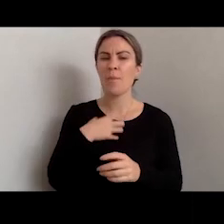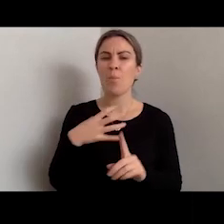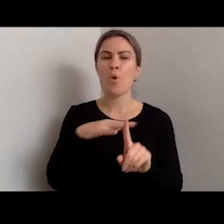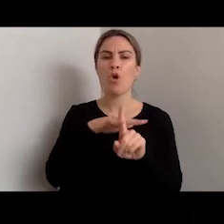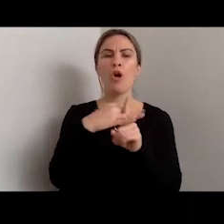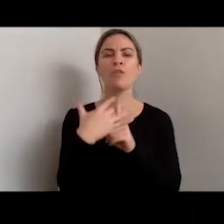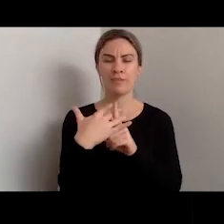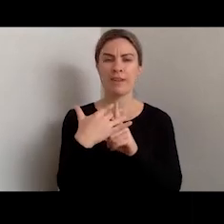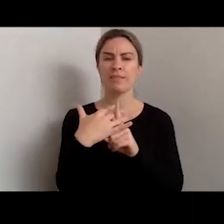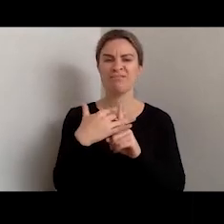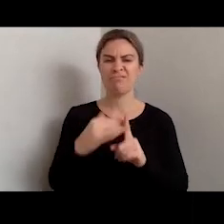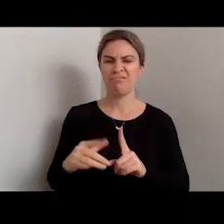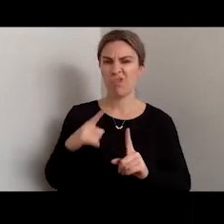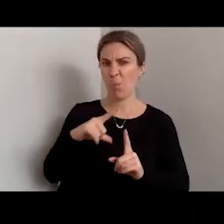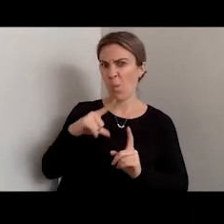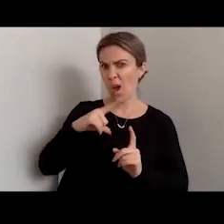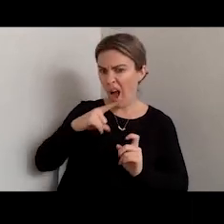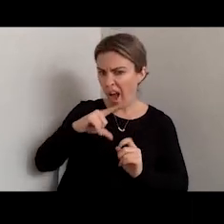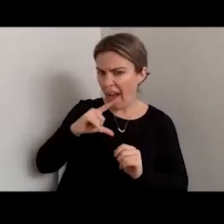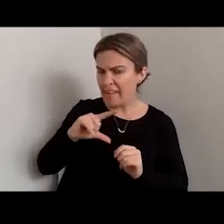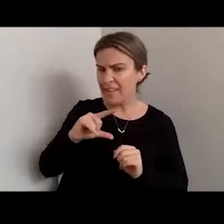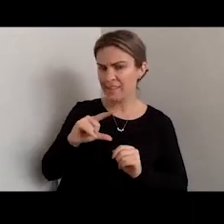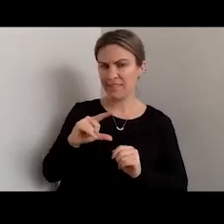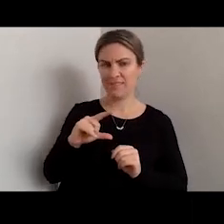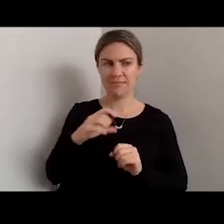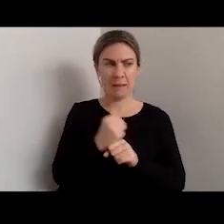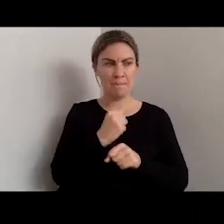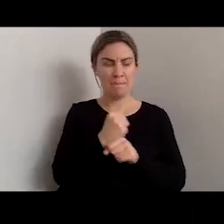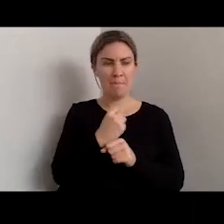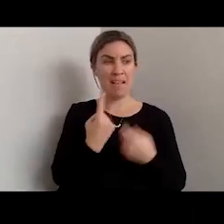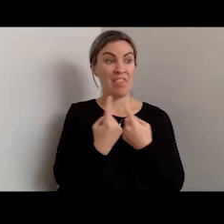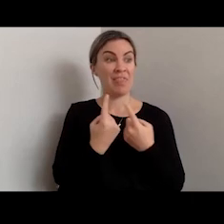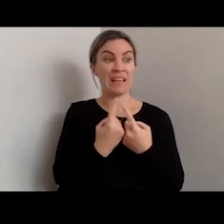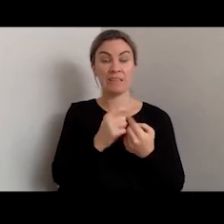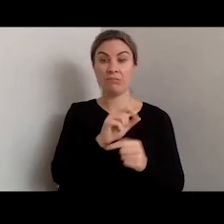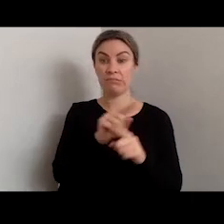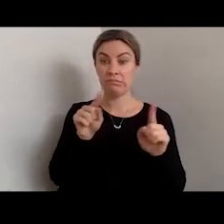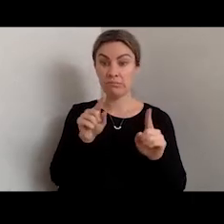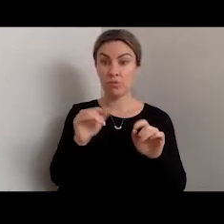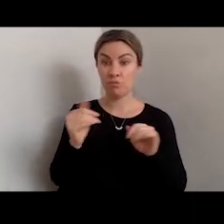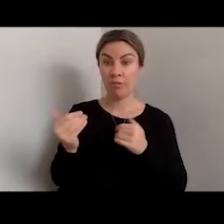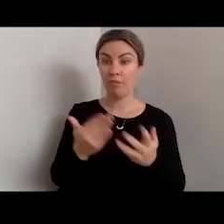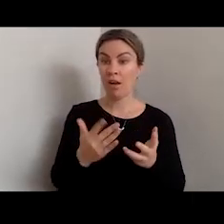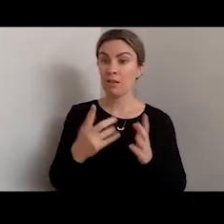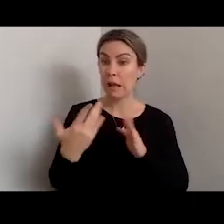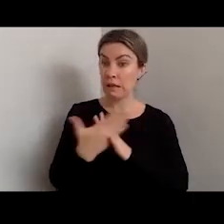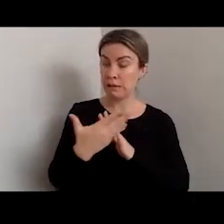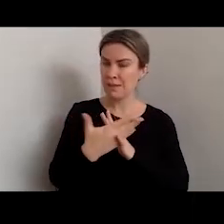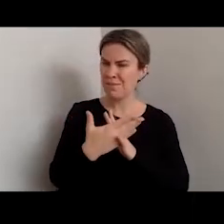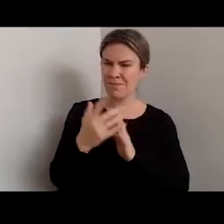to why making things accessible is really important. We're working